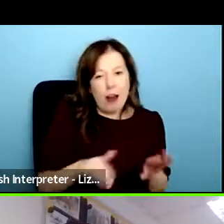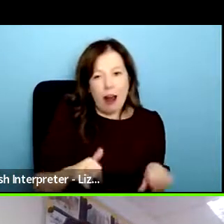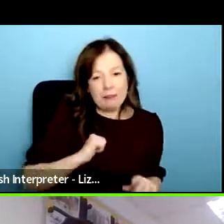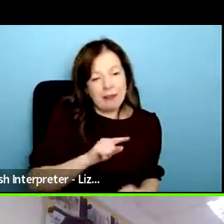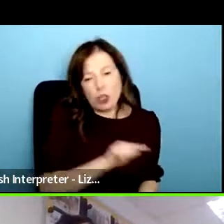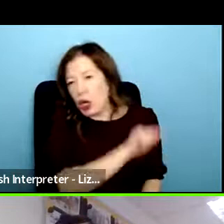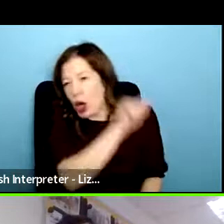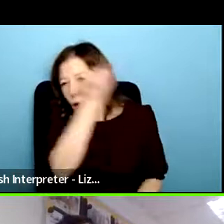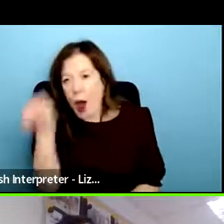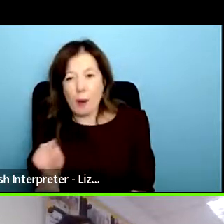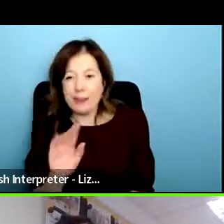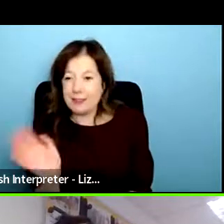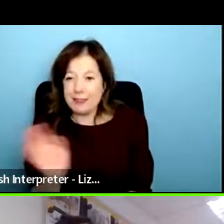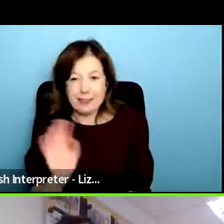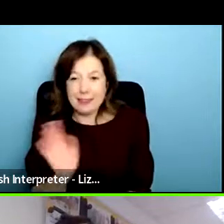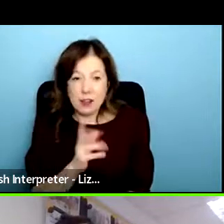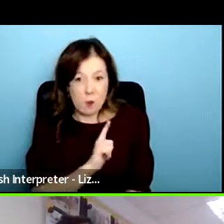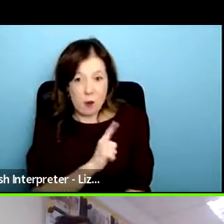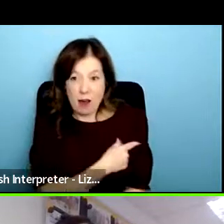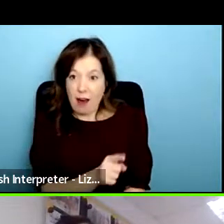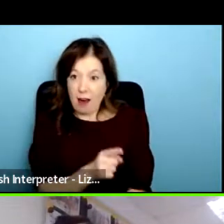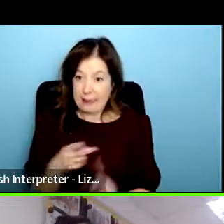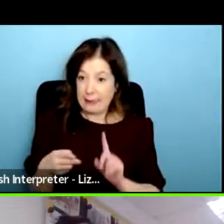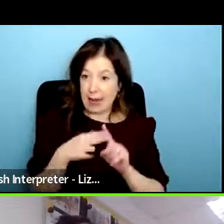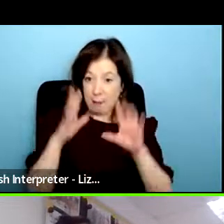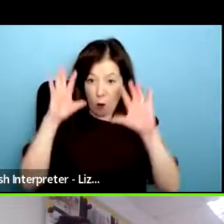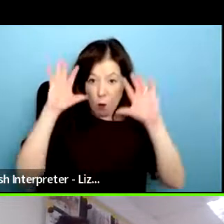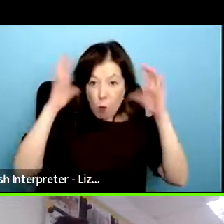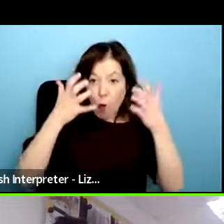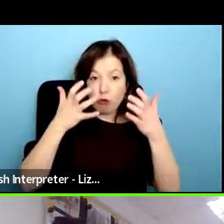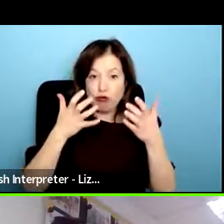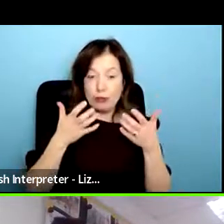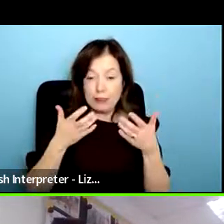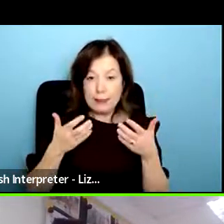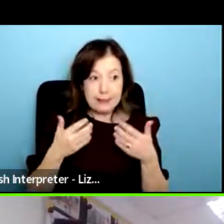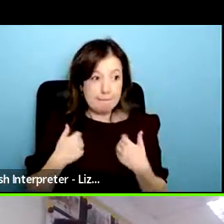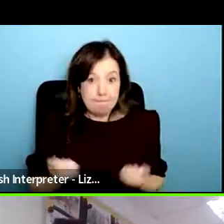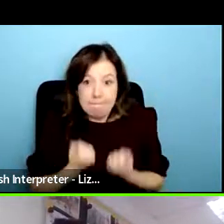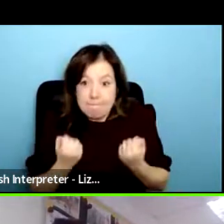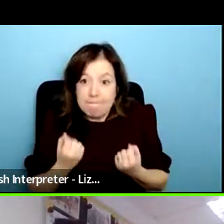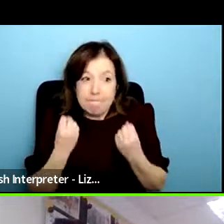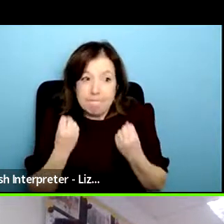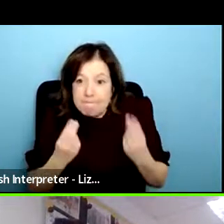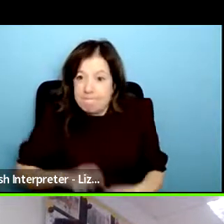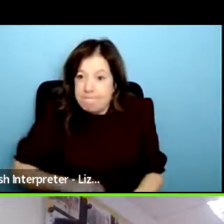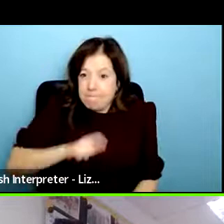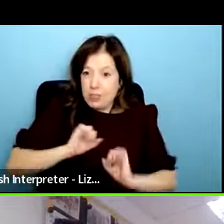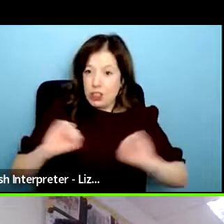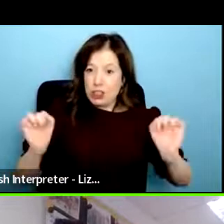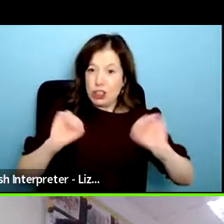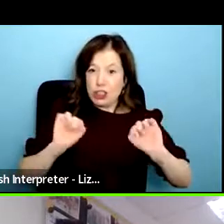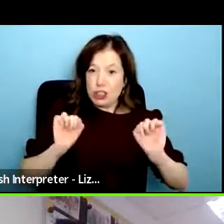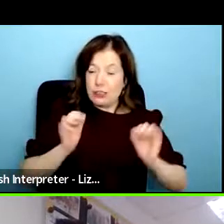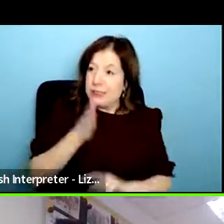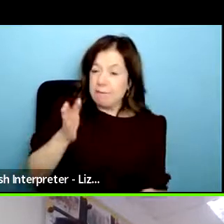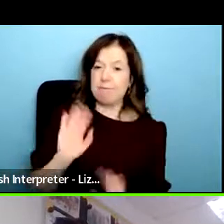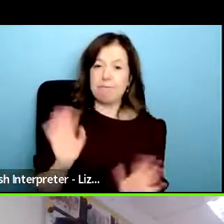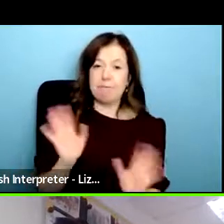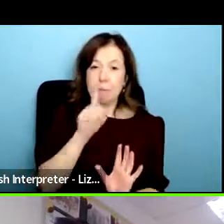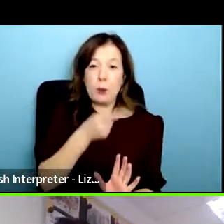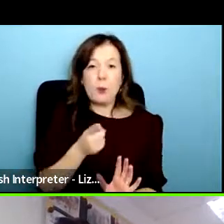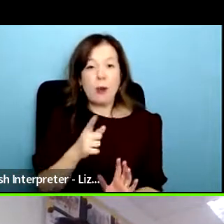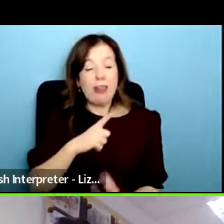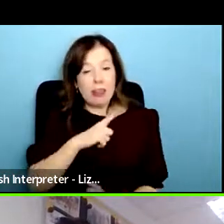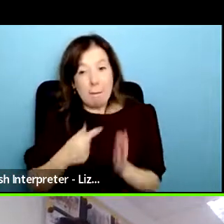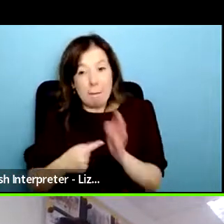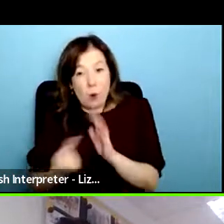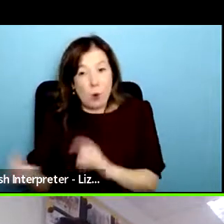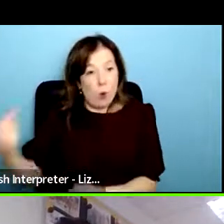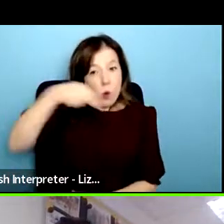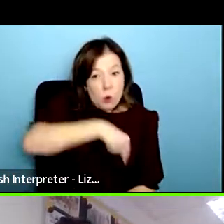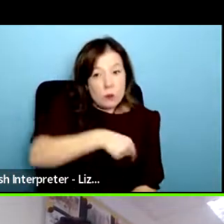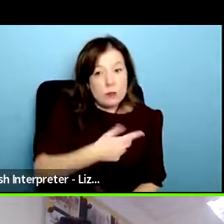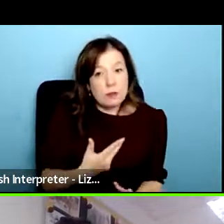go to them because for some people it's very difficult to take that step and go to them